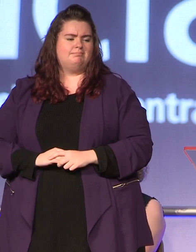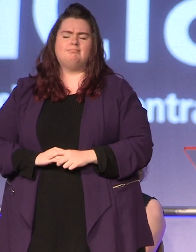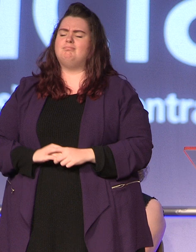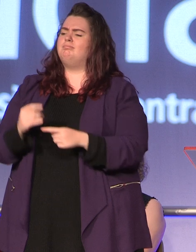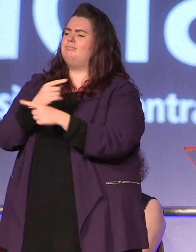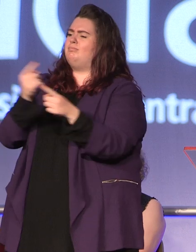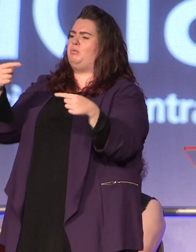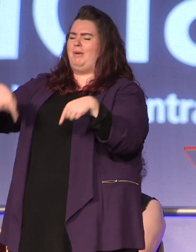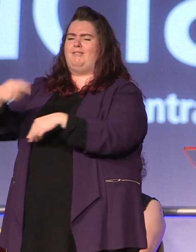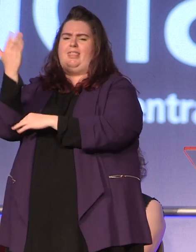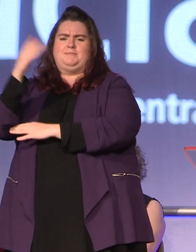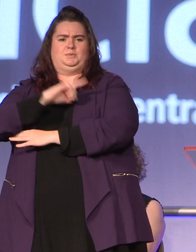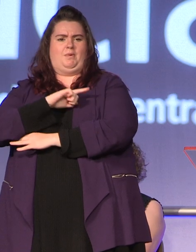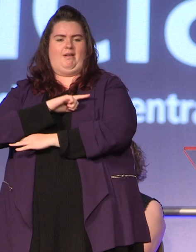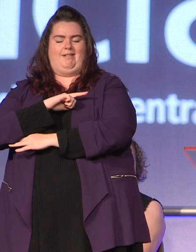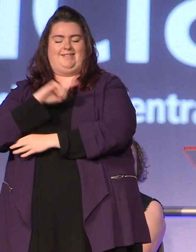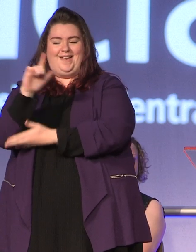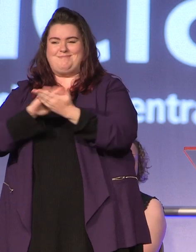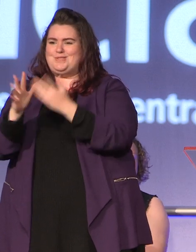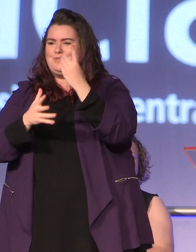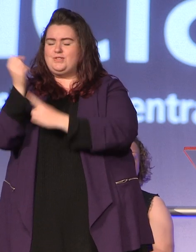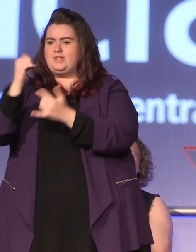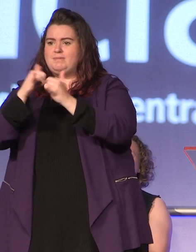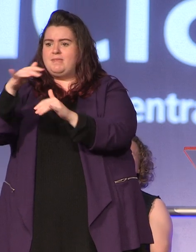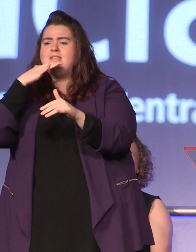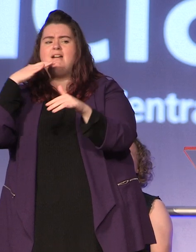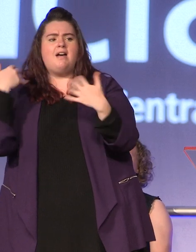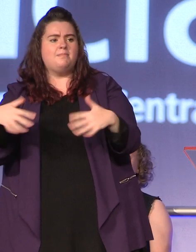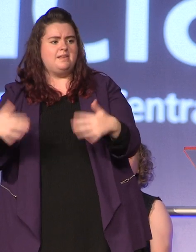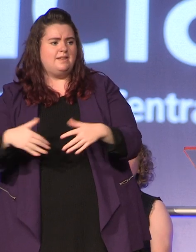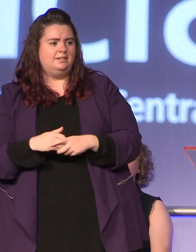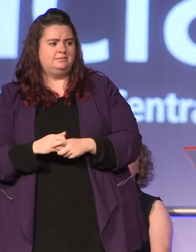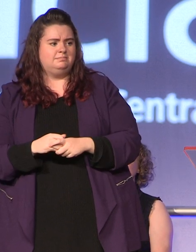speech means you have achieved something absolutely amazing not just a degree but